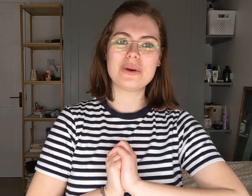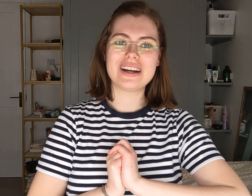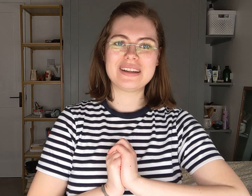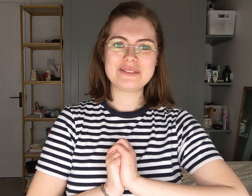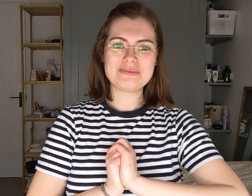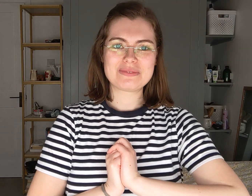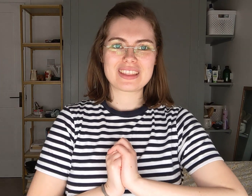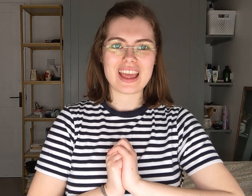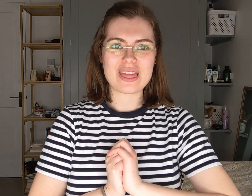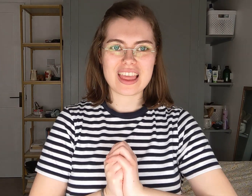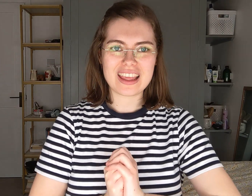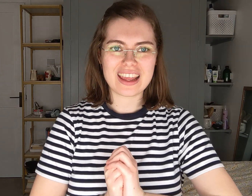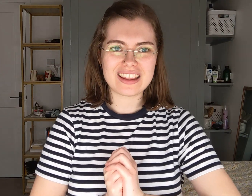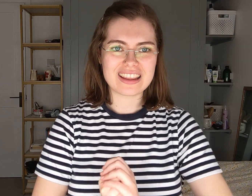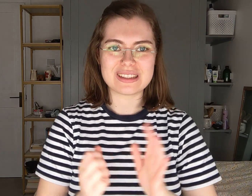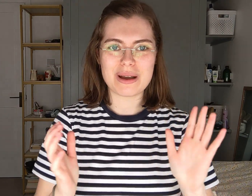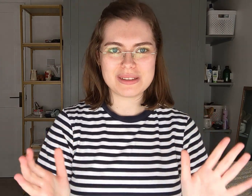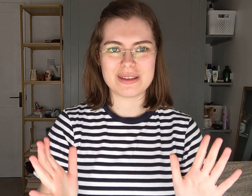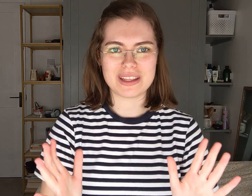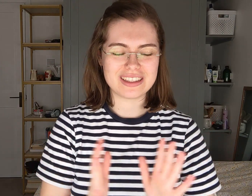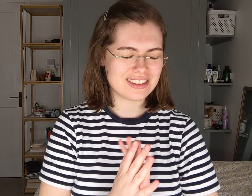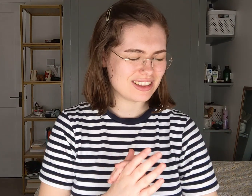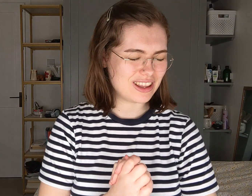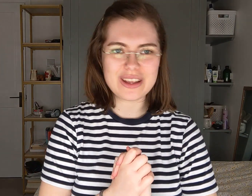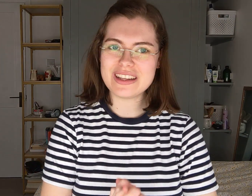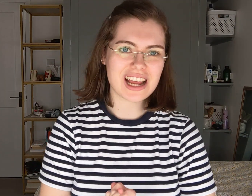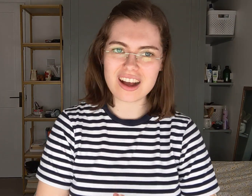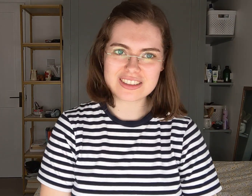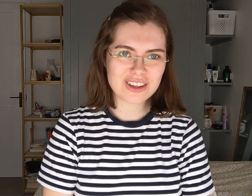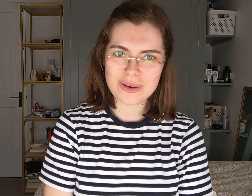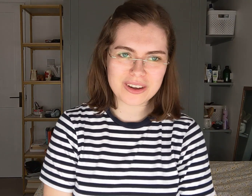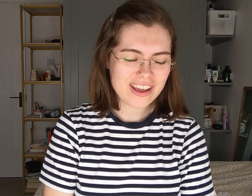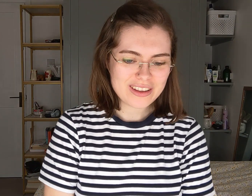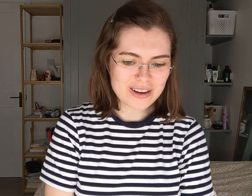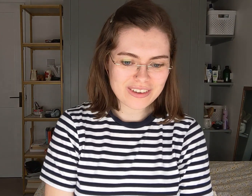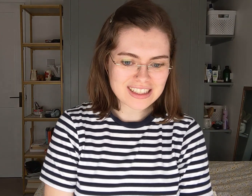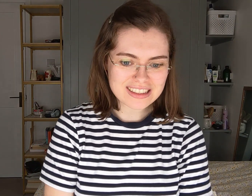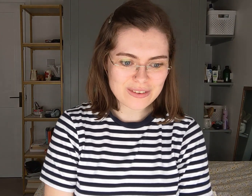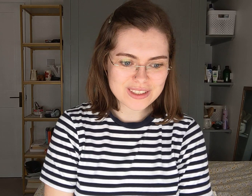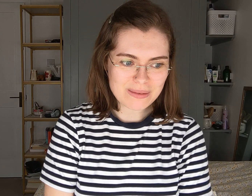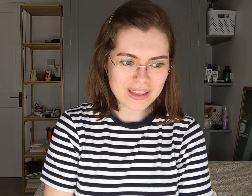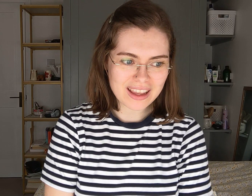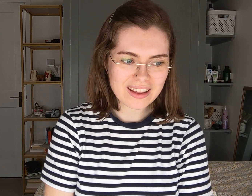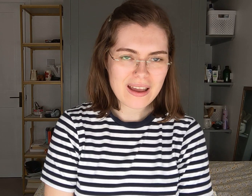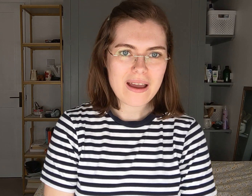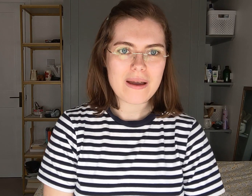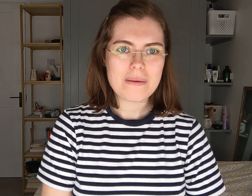were.Thinking that this might be something that you need to ask your university for something.Please do